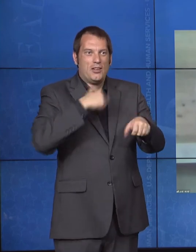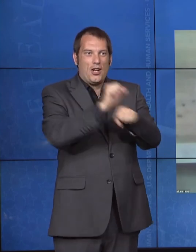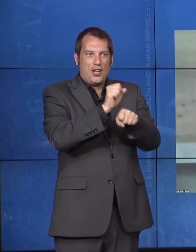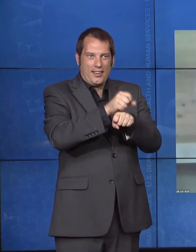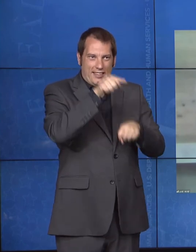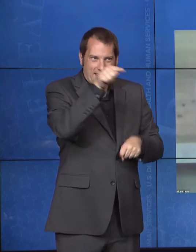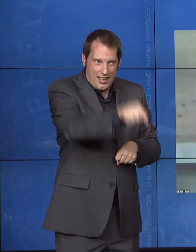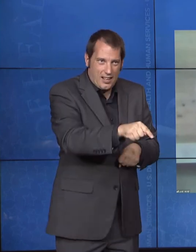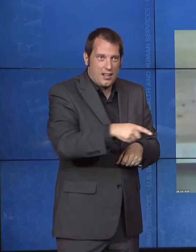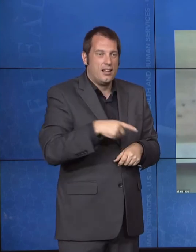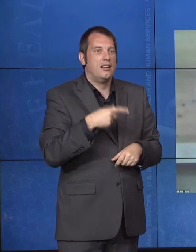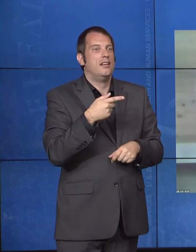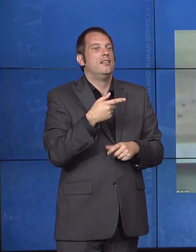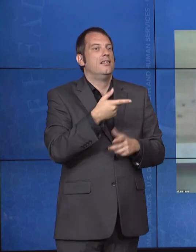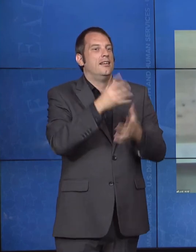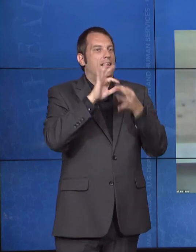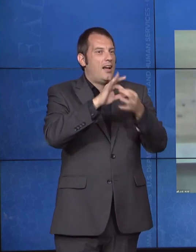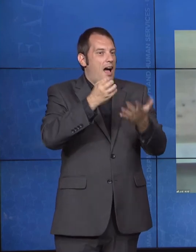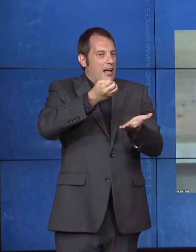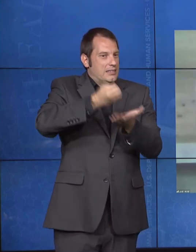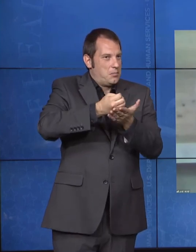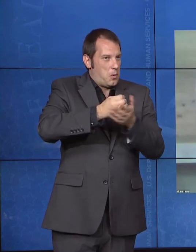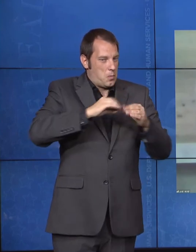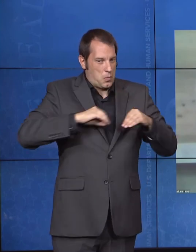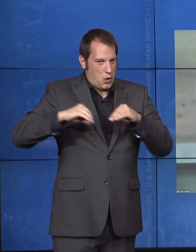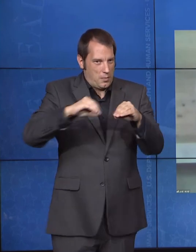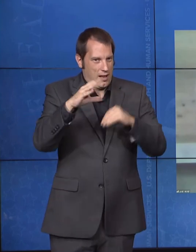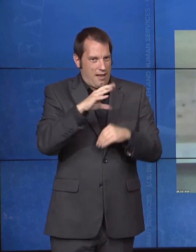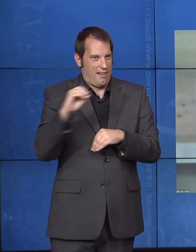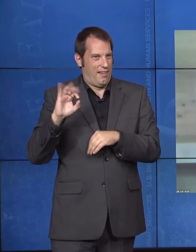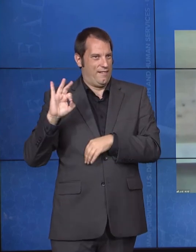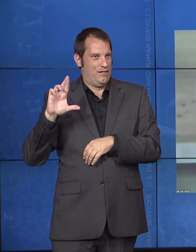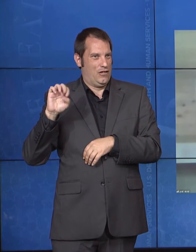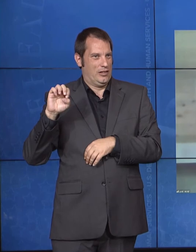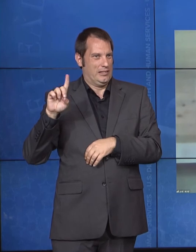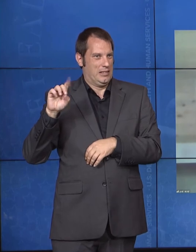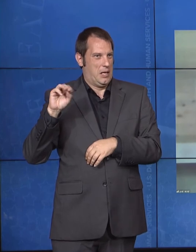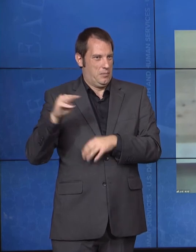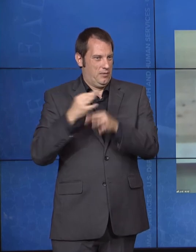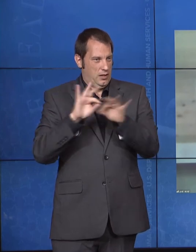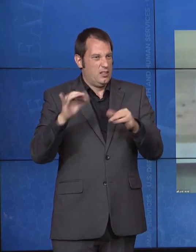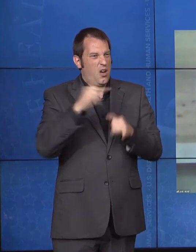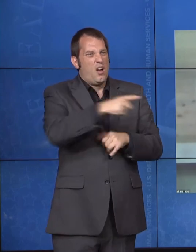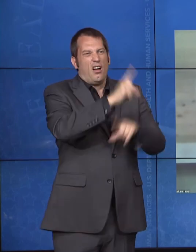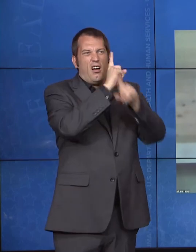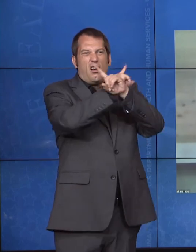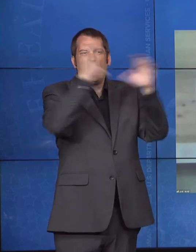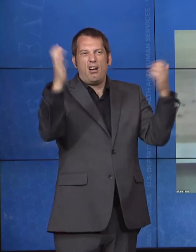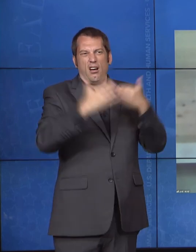and freedom. Can you go next? Where do you think we're going to be in, and what do you think we're going to be celebrating 30 years from now.